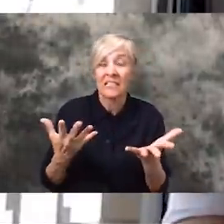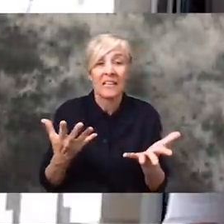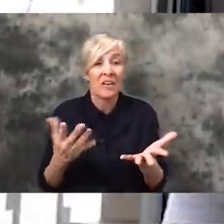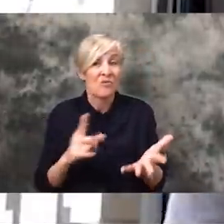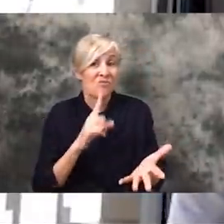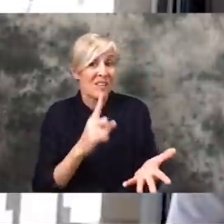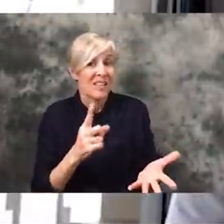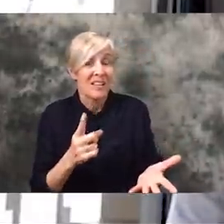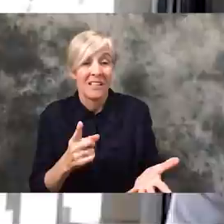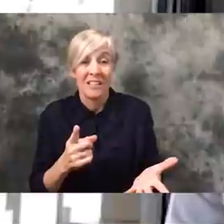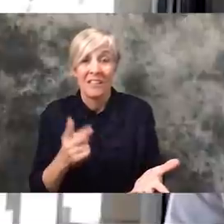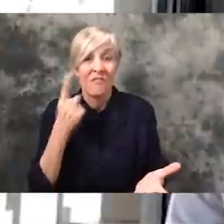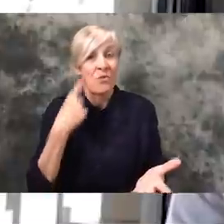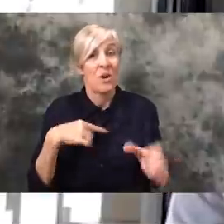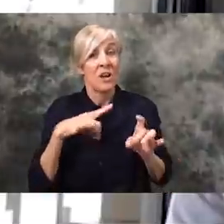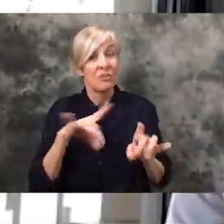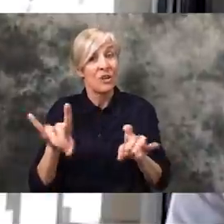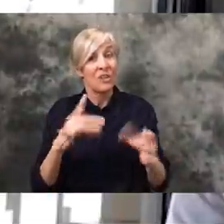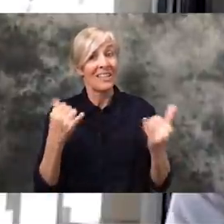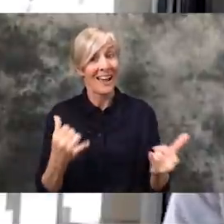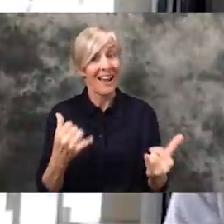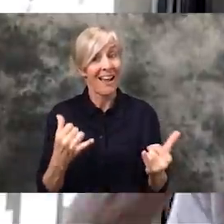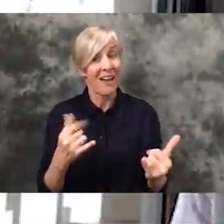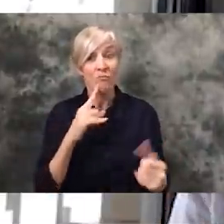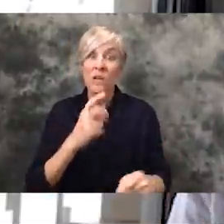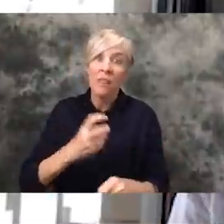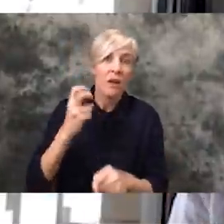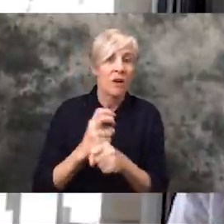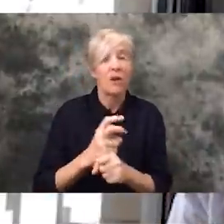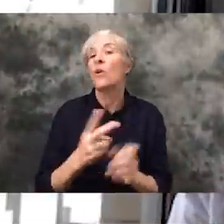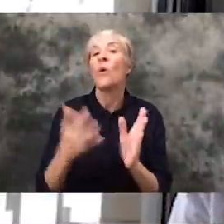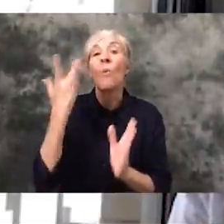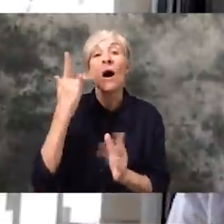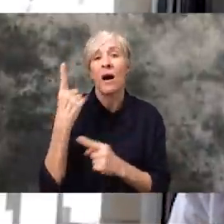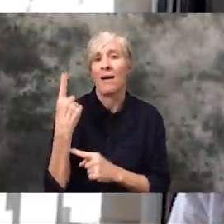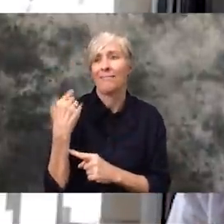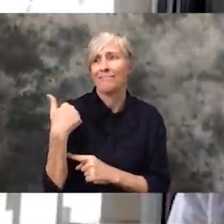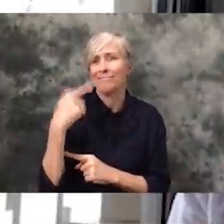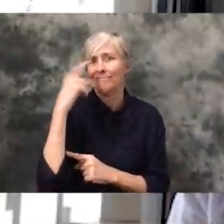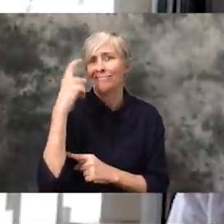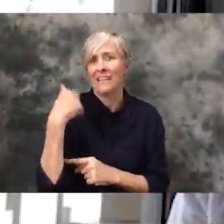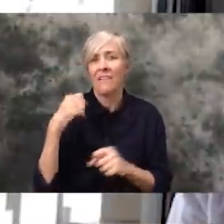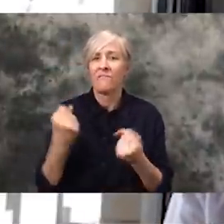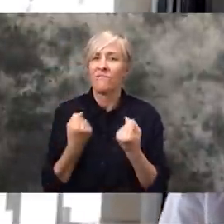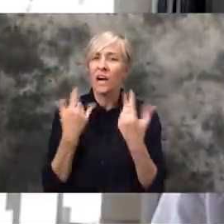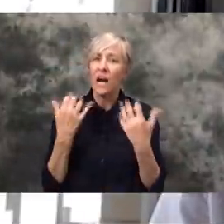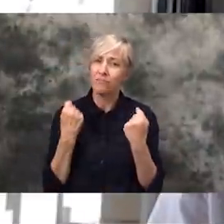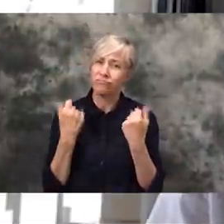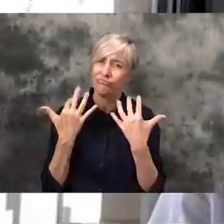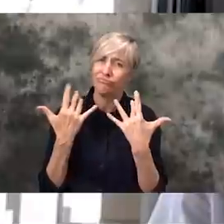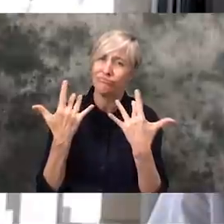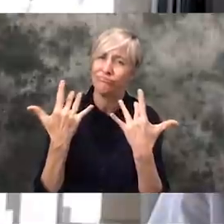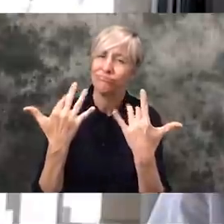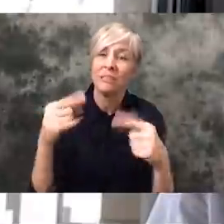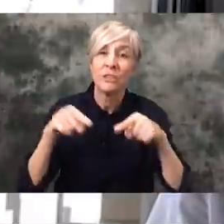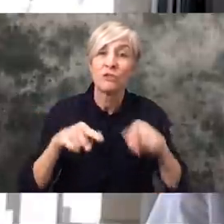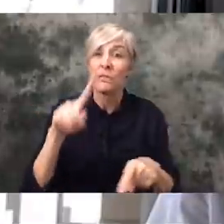feel like honestly, it's very difficult for Australia because we just went through this. We just had the bushfires you know. Our entire summer was